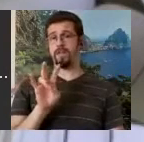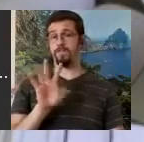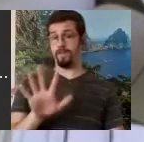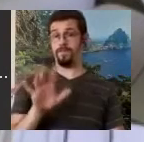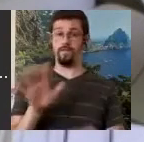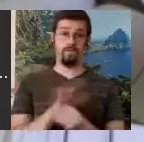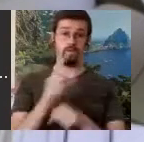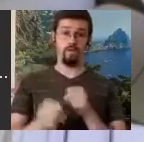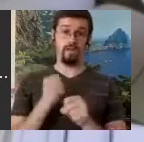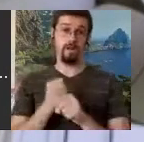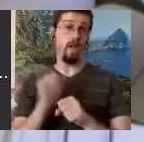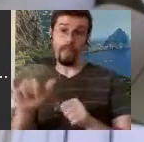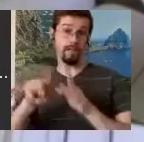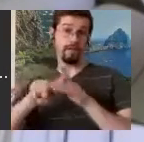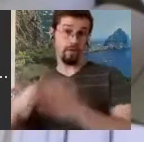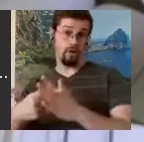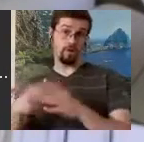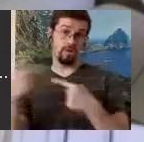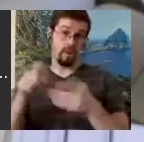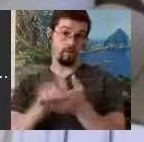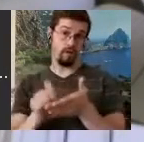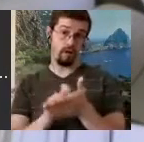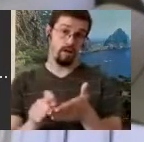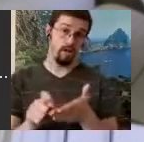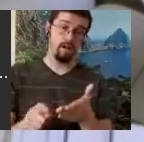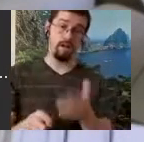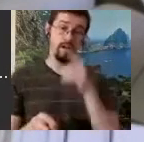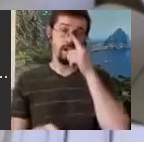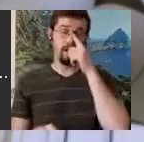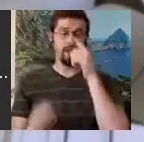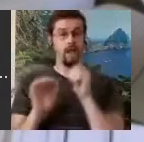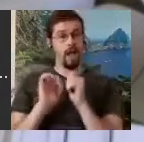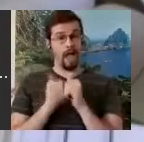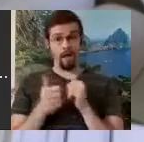It was. And how did I write the Danish Sign Language within that research?